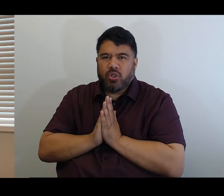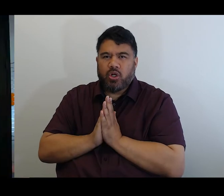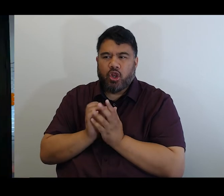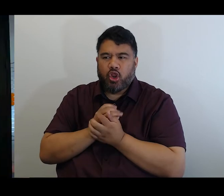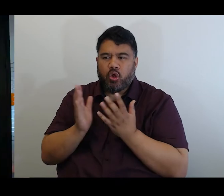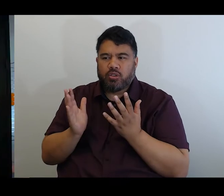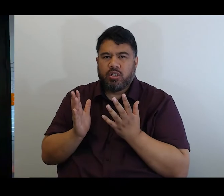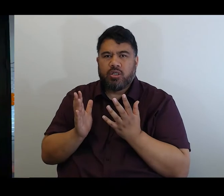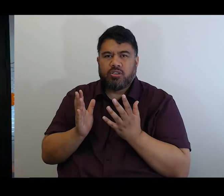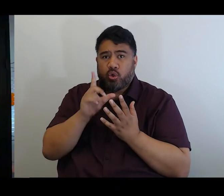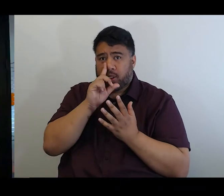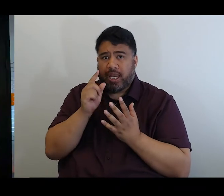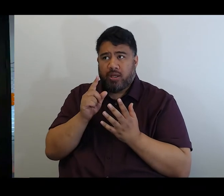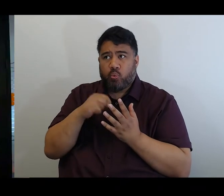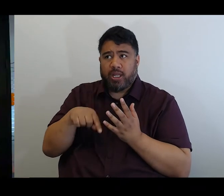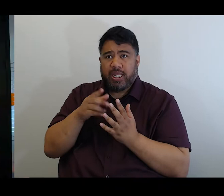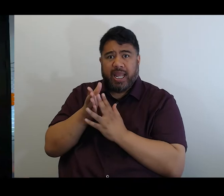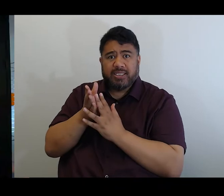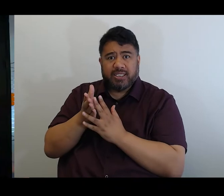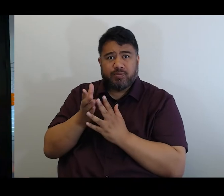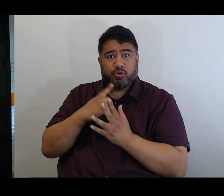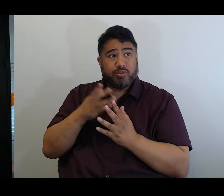Kia ora Denise, thank you and